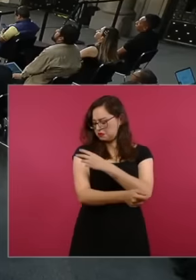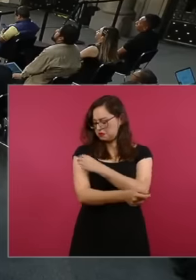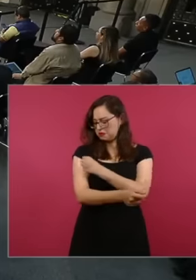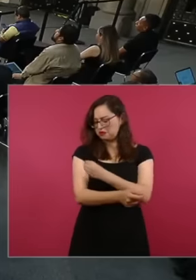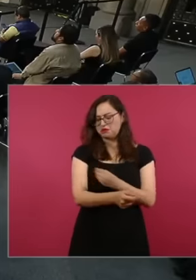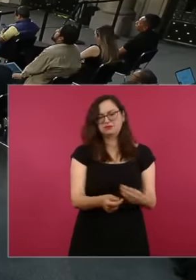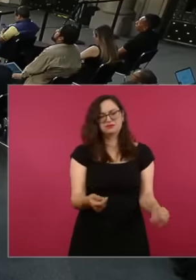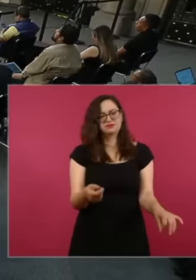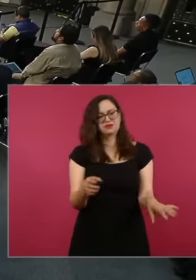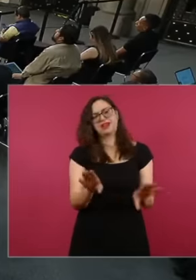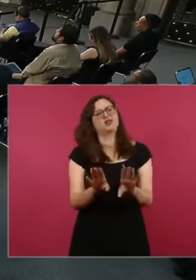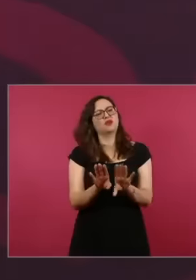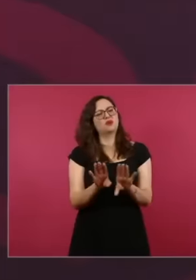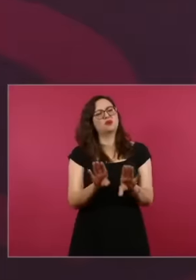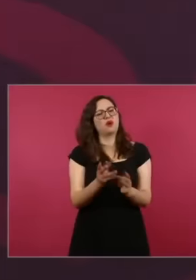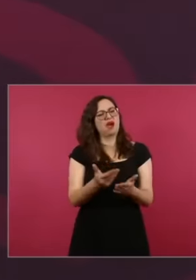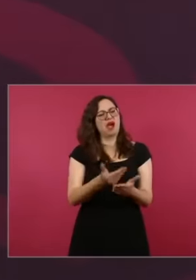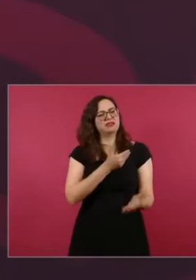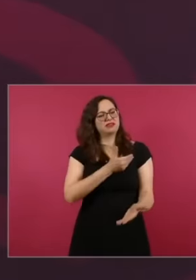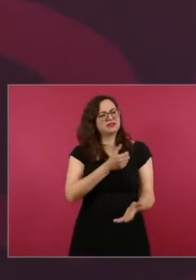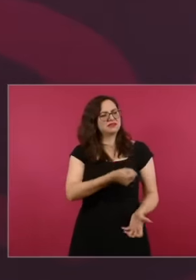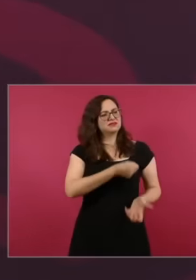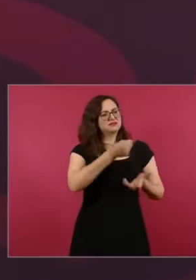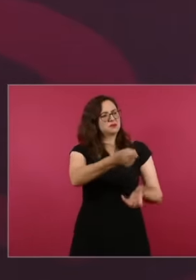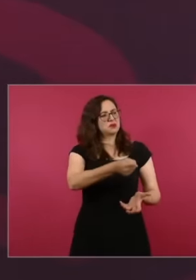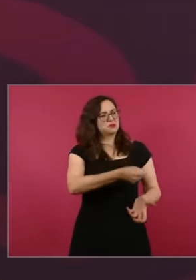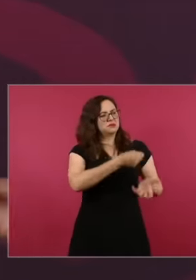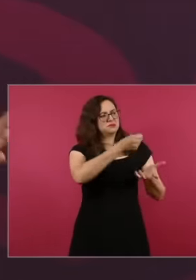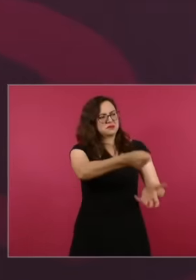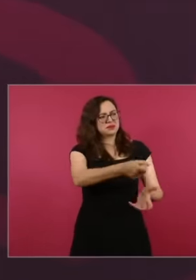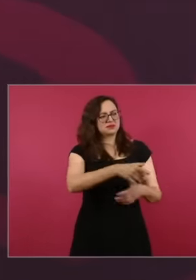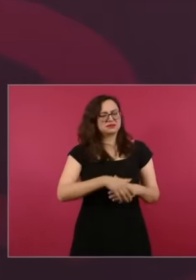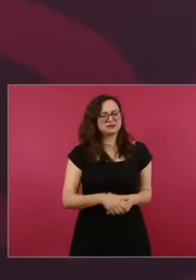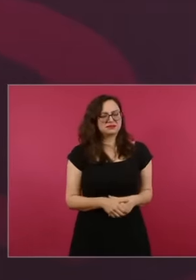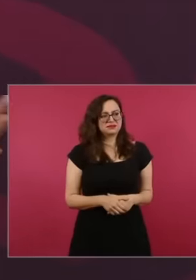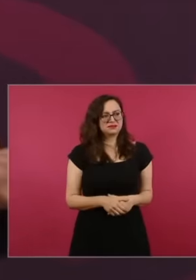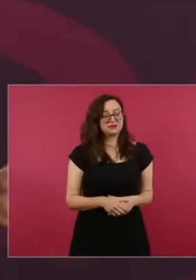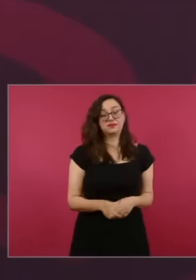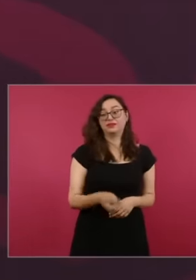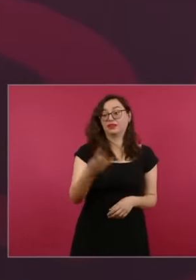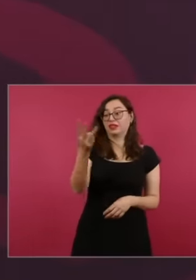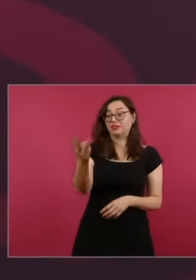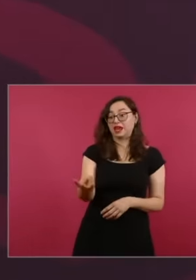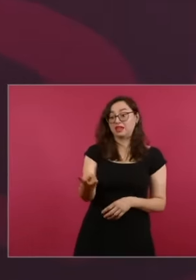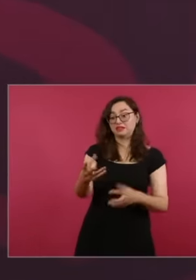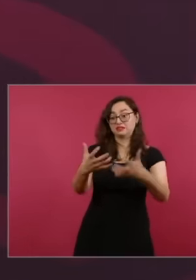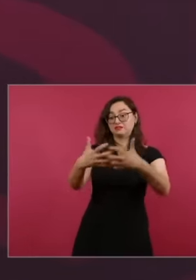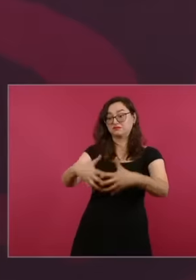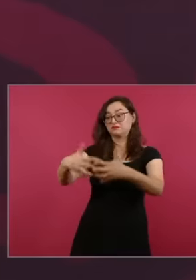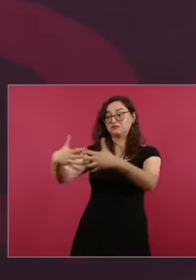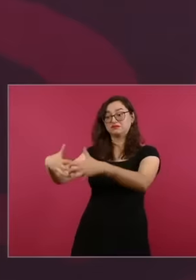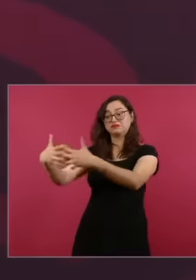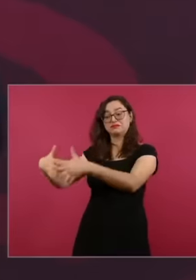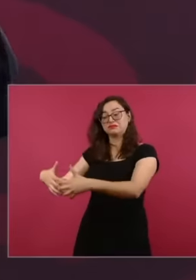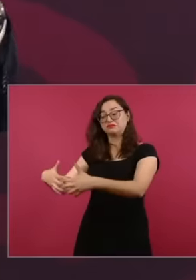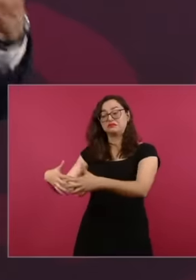invested, the ones that were not reconfigured were producing